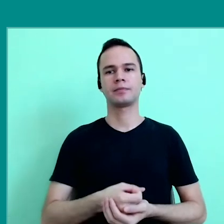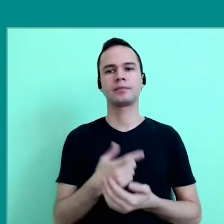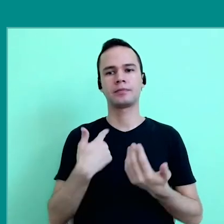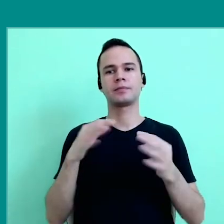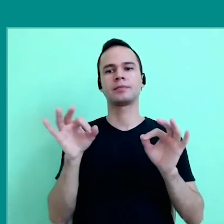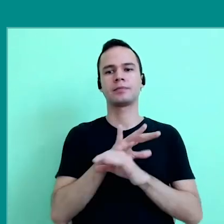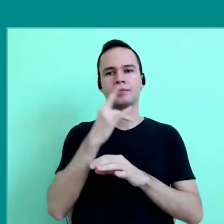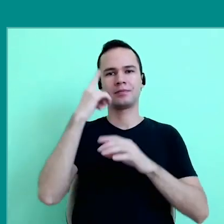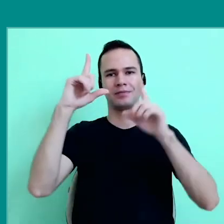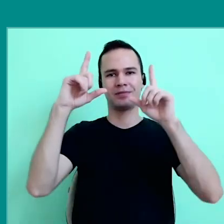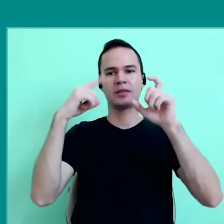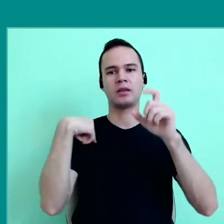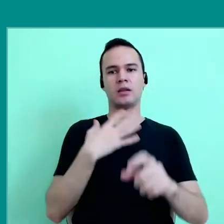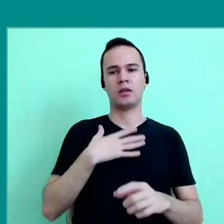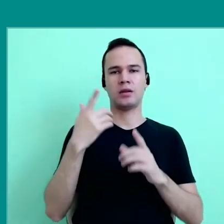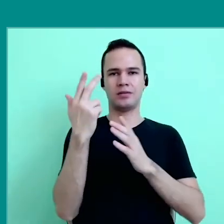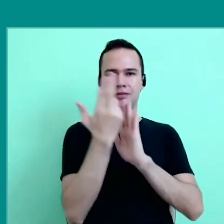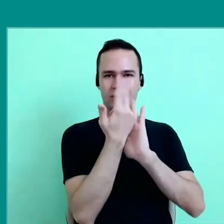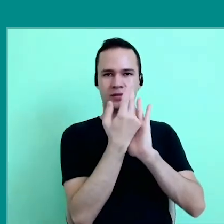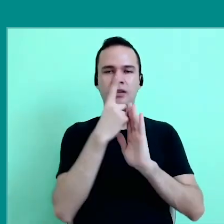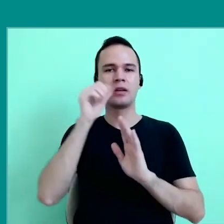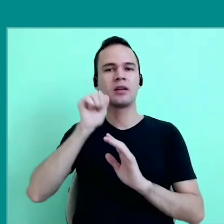I finish with this image that I like a lot, from an argentine cartoonist,